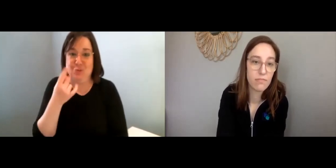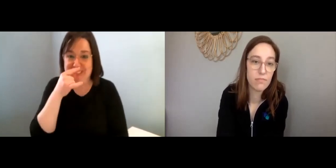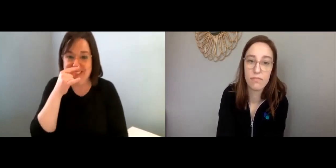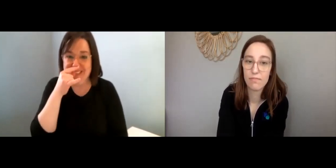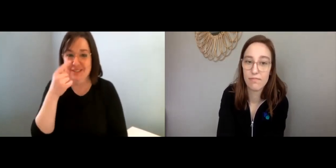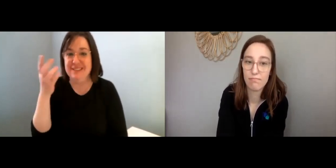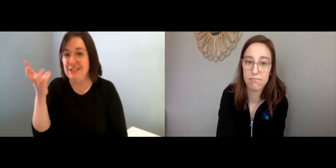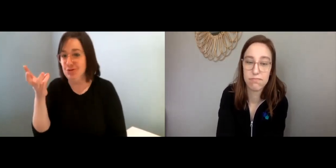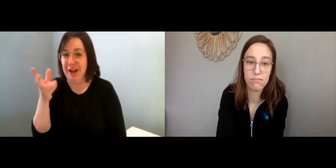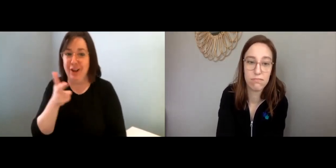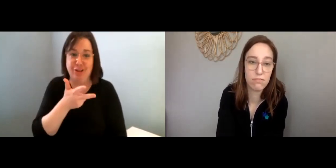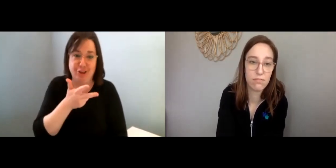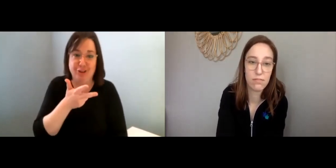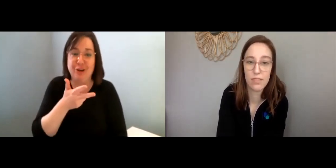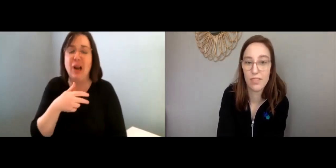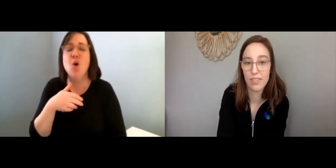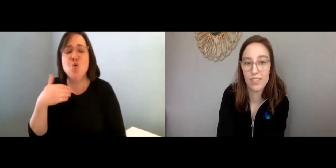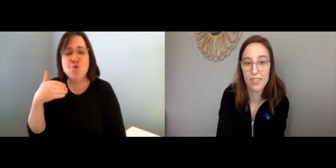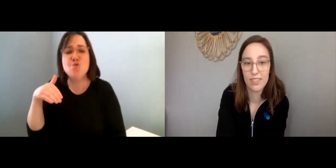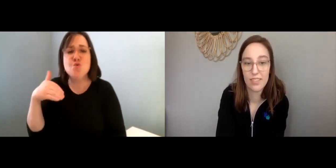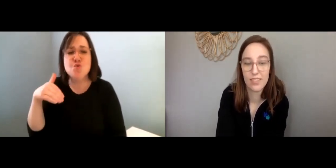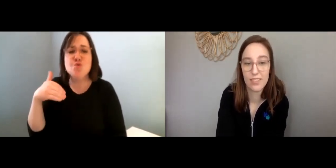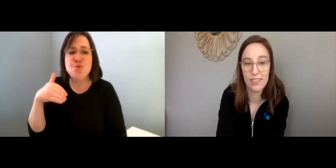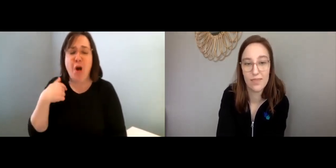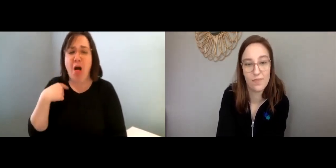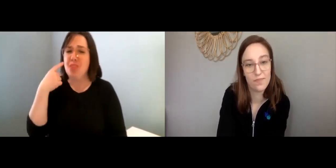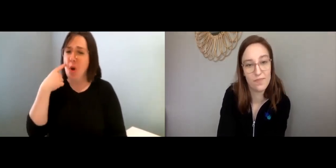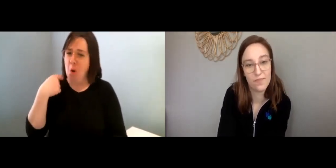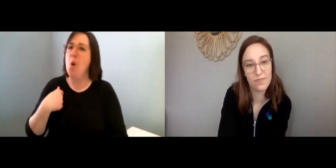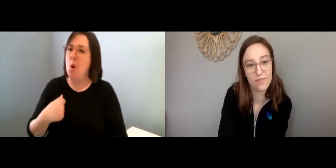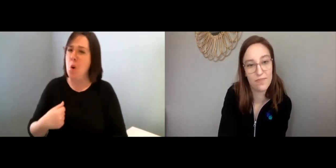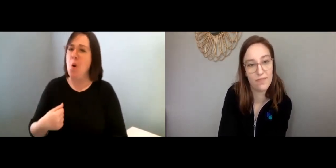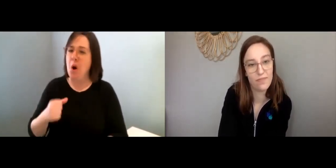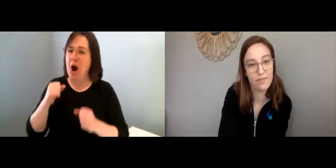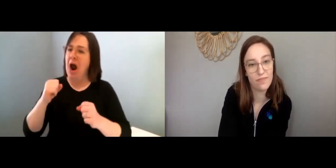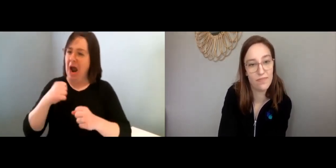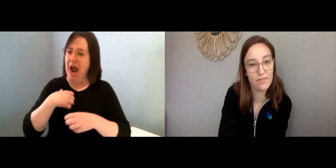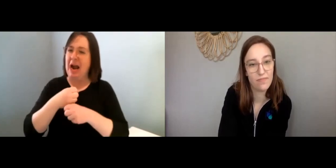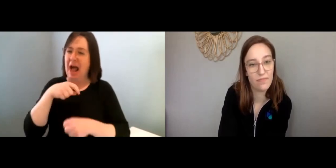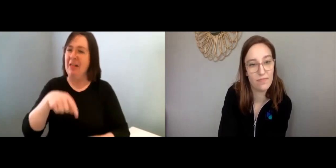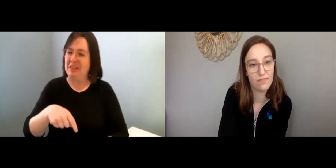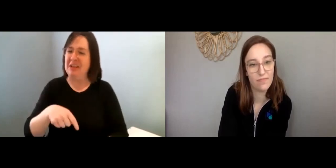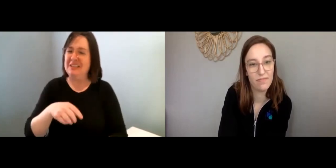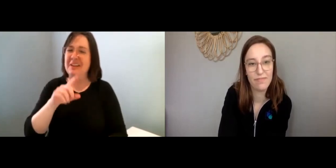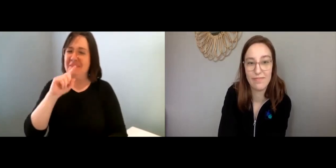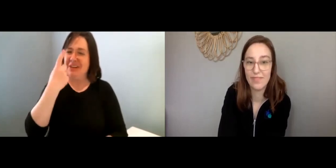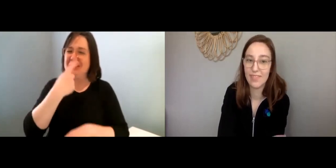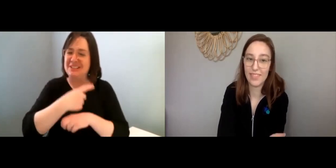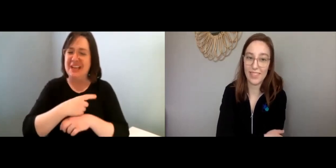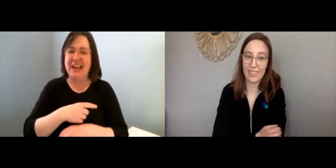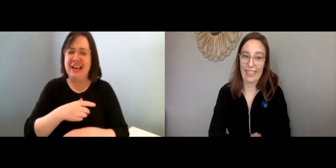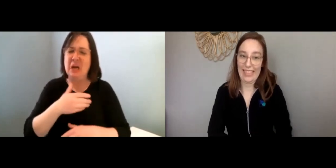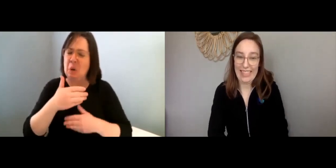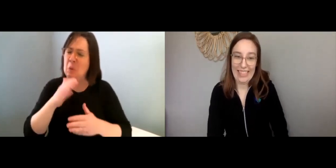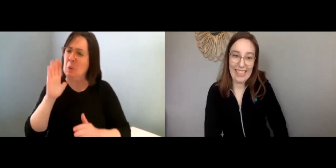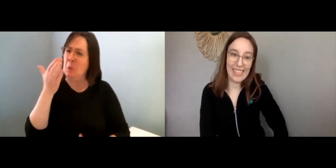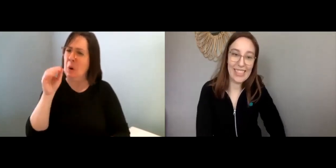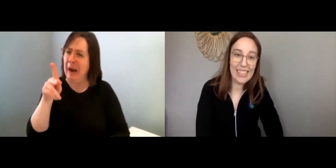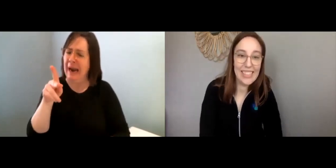I’m a parent of two children—a 6th and a 3rd grader. And, you know, I thought, “Okay... I got this.”